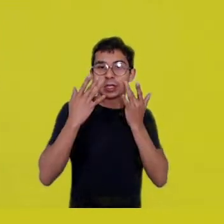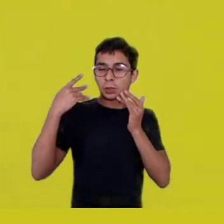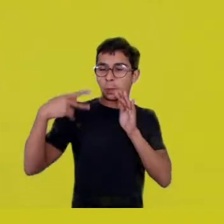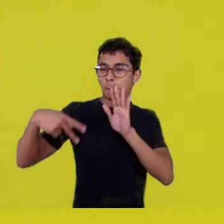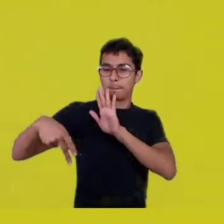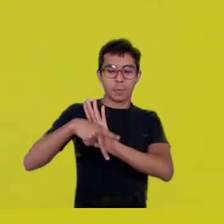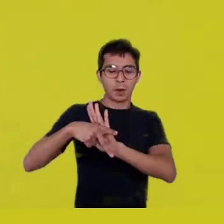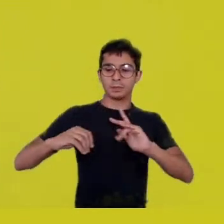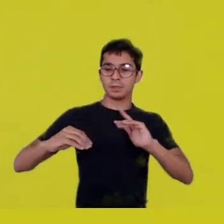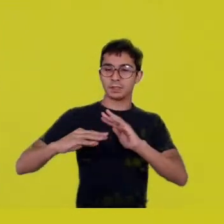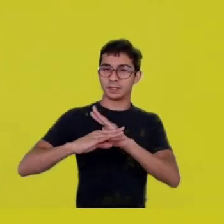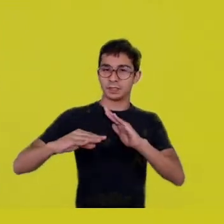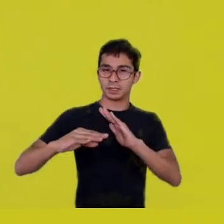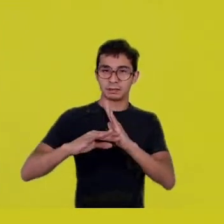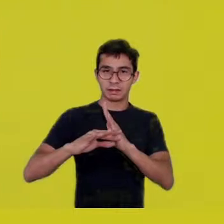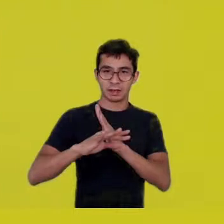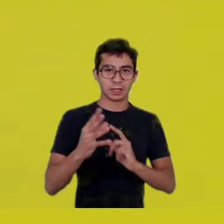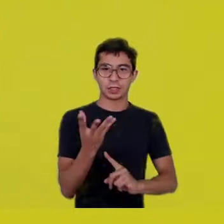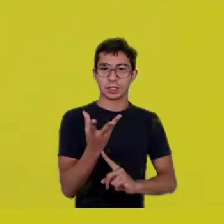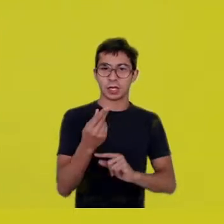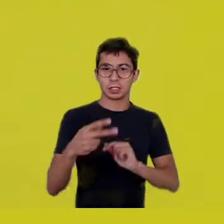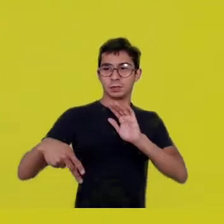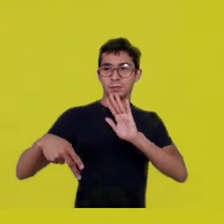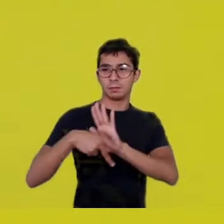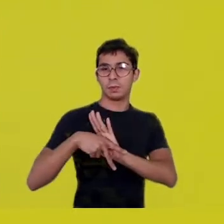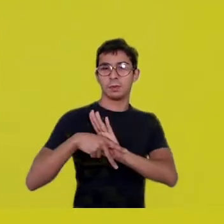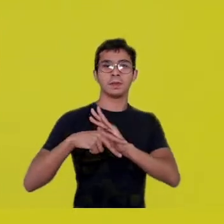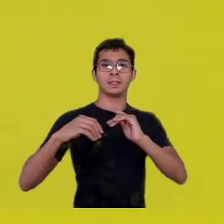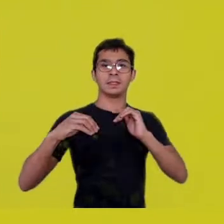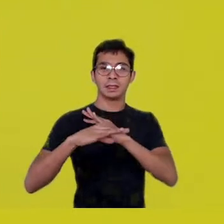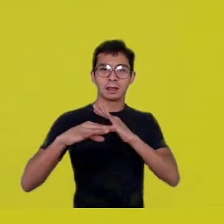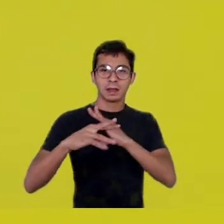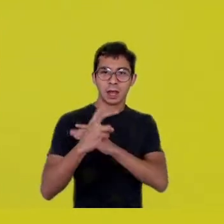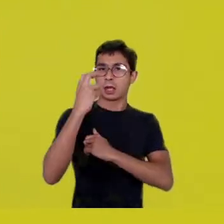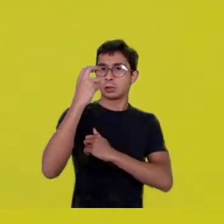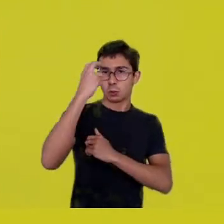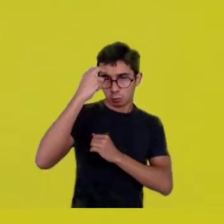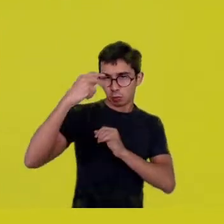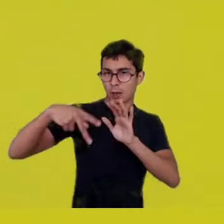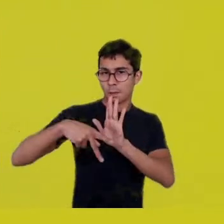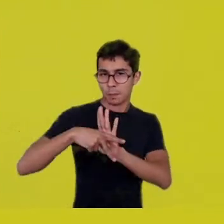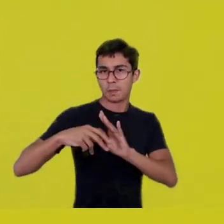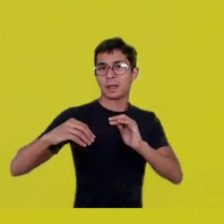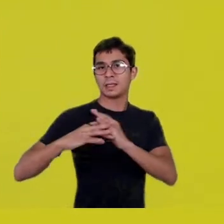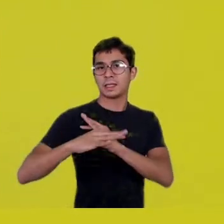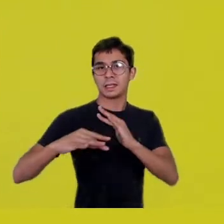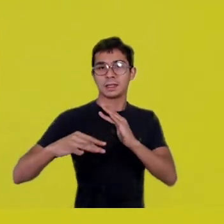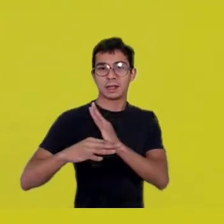let’s say, the cultural effectiveness of that context of metropolis